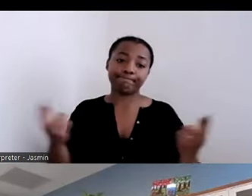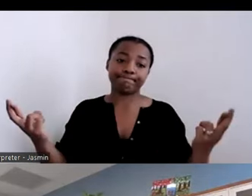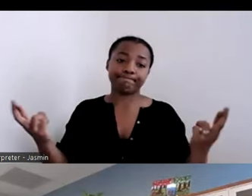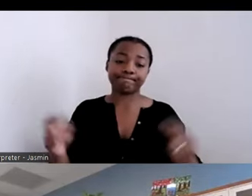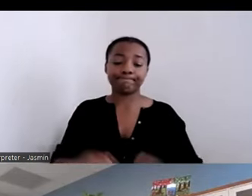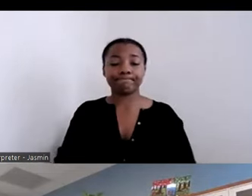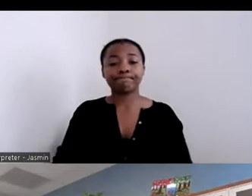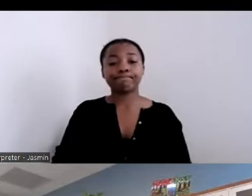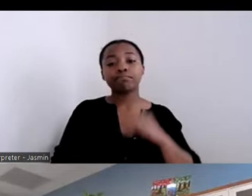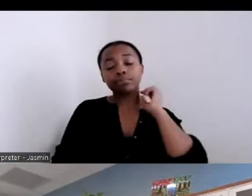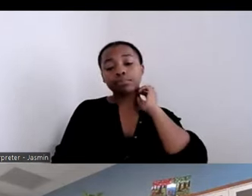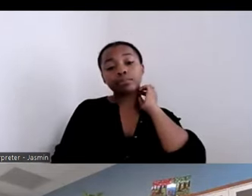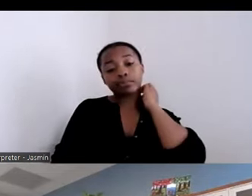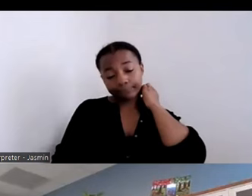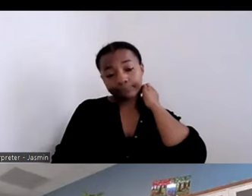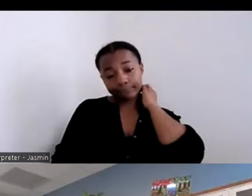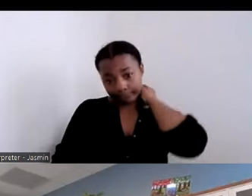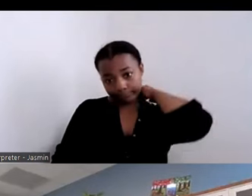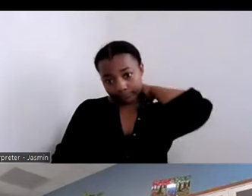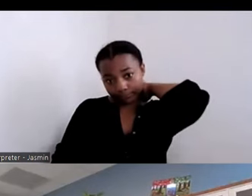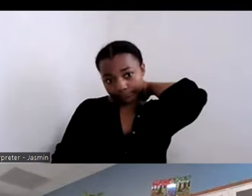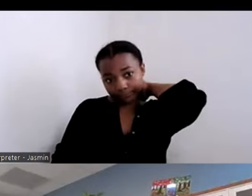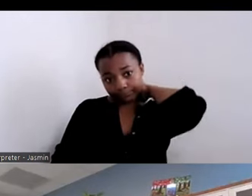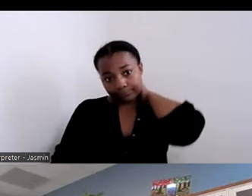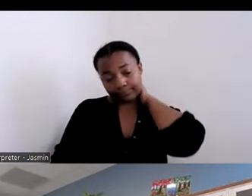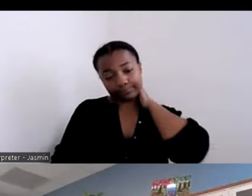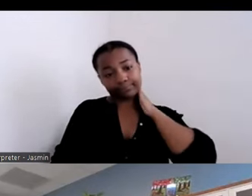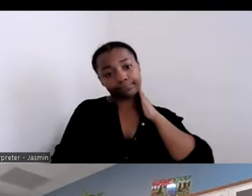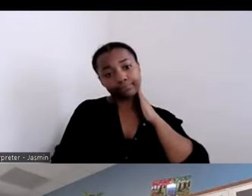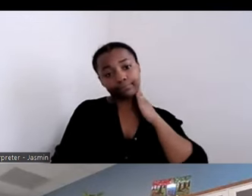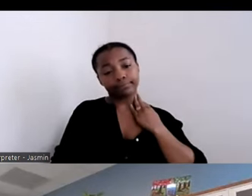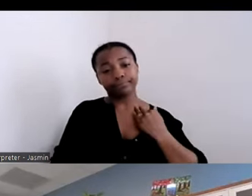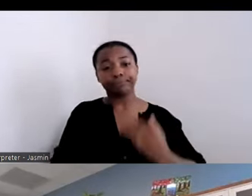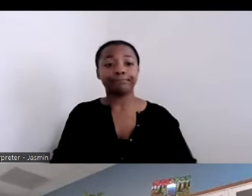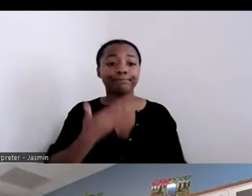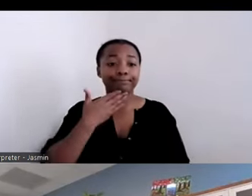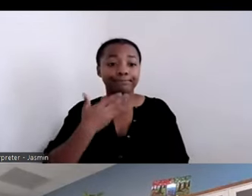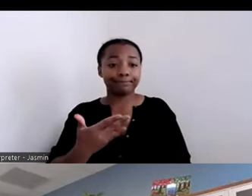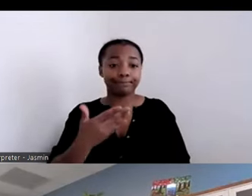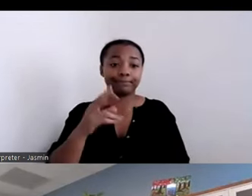Thank you, Vicki. So I'm curious; we have a lot of questions.